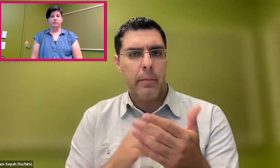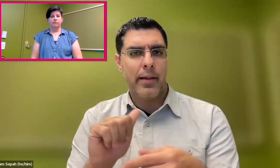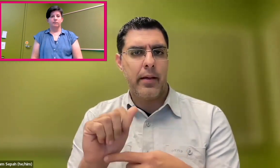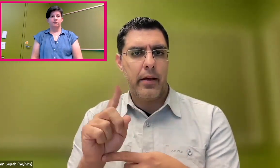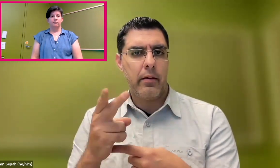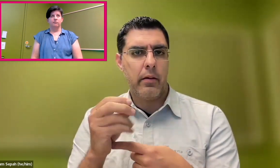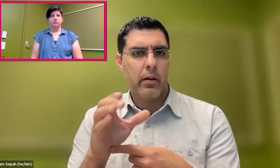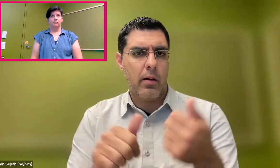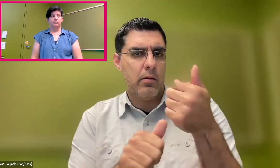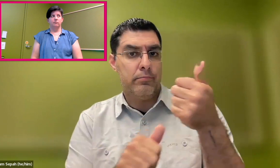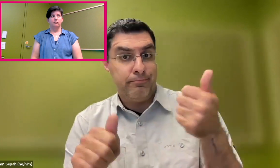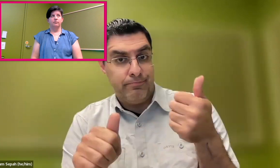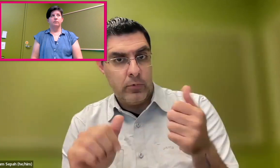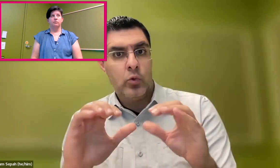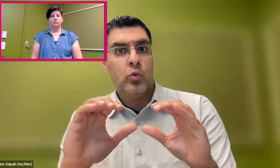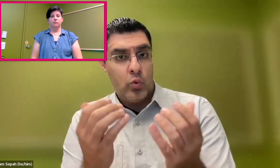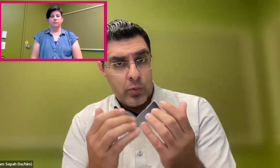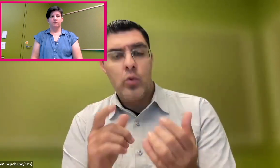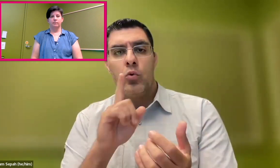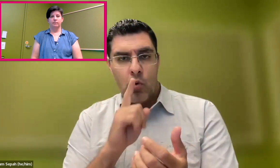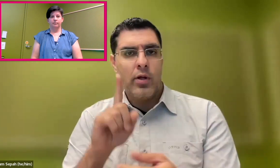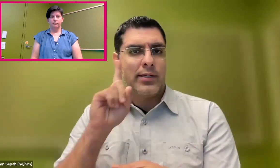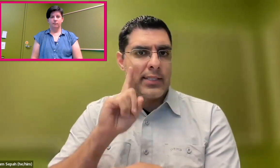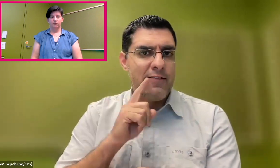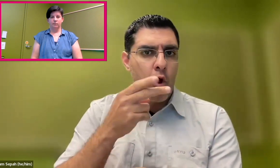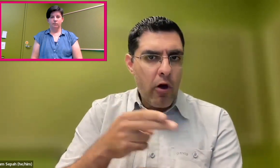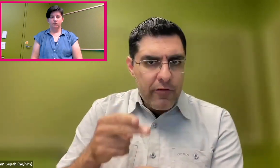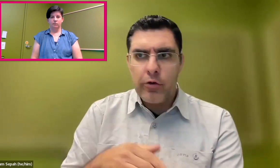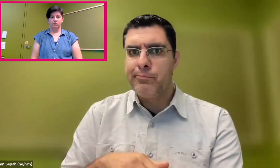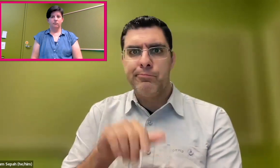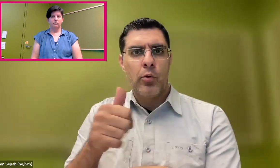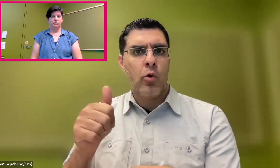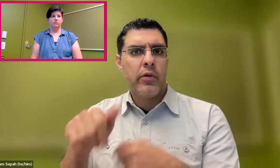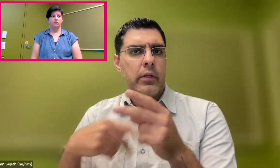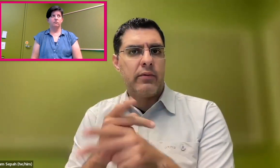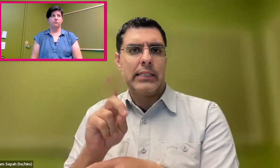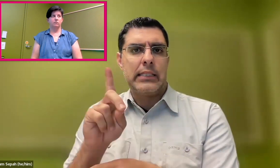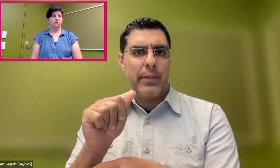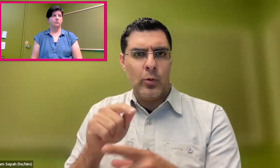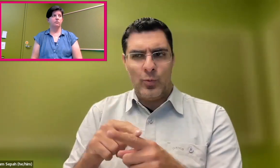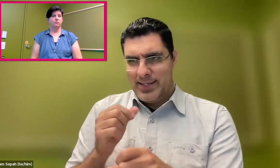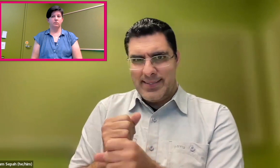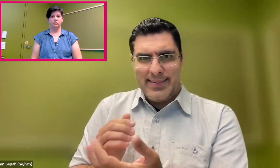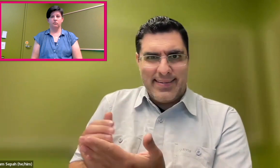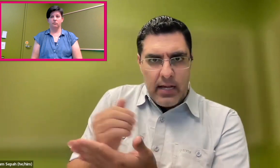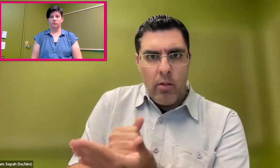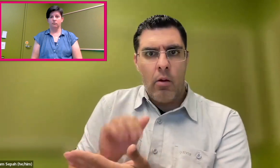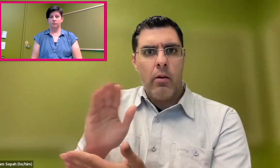that I just mentioned, are great. They have an ad hoc group, which is made up of deaf and hard-of-hearing people and others